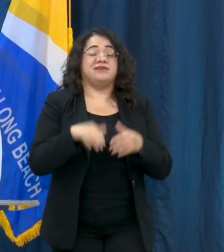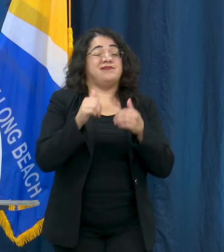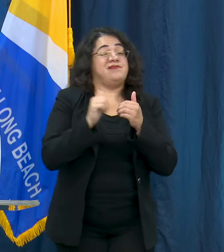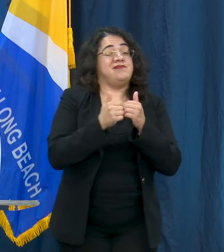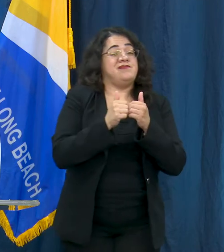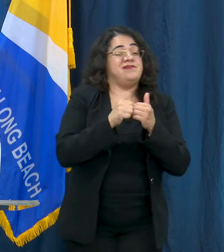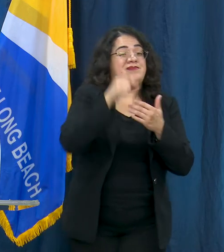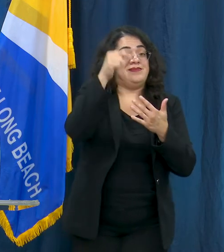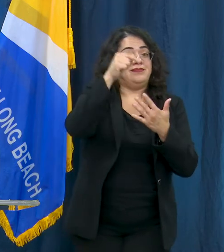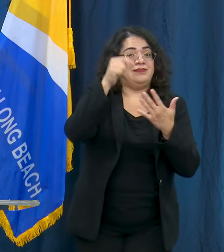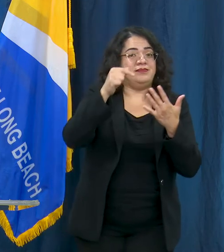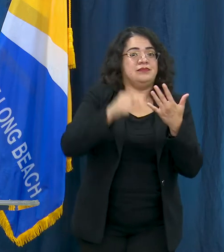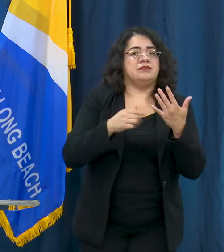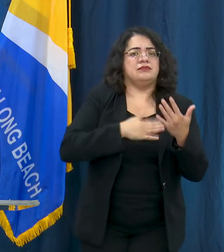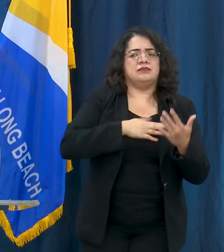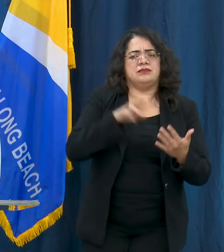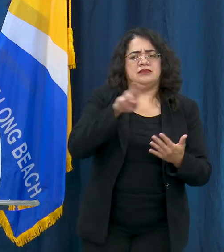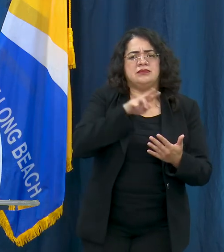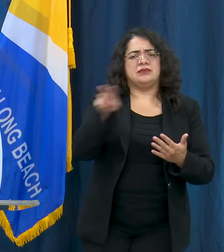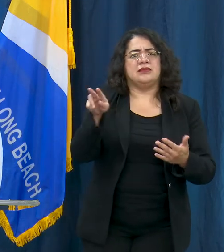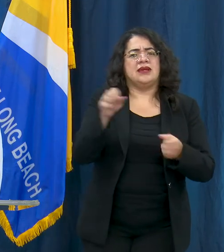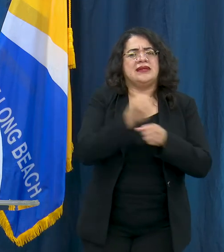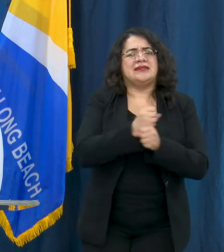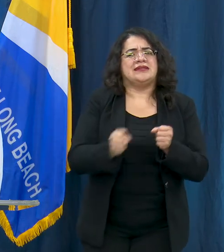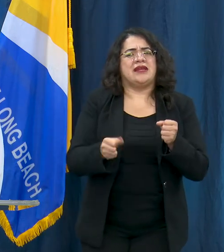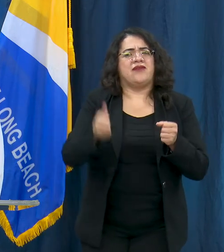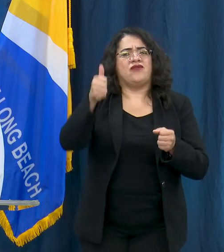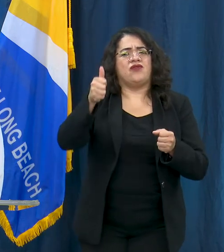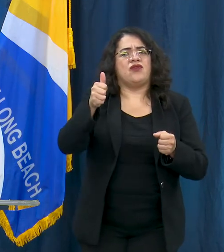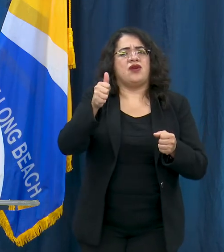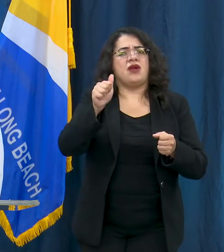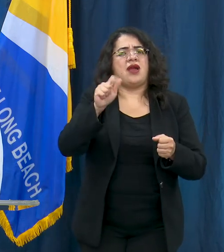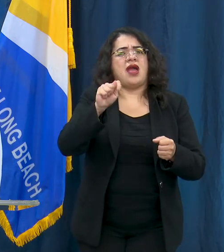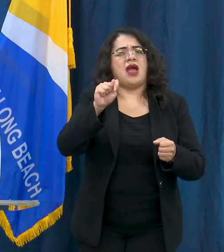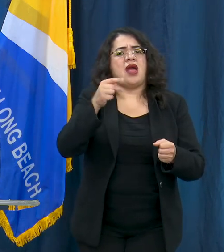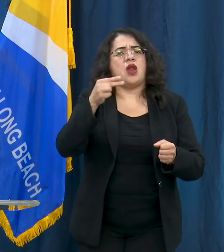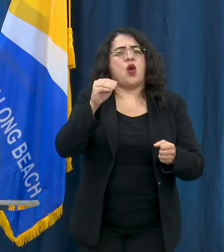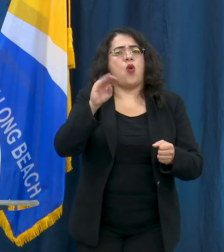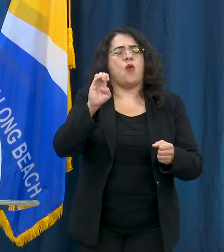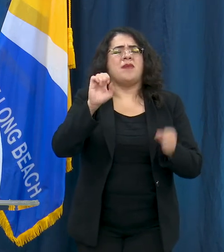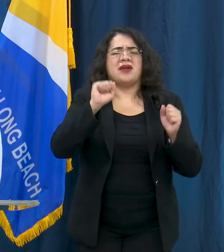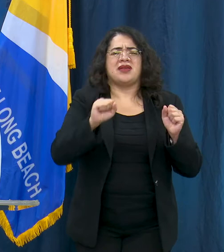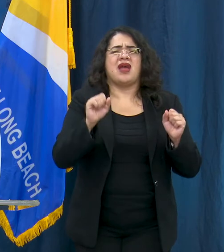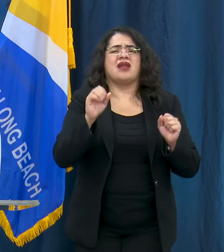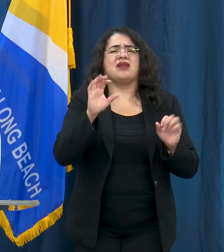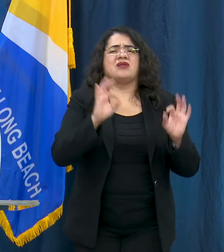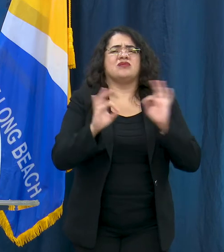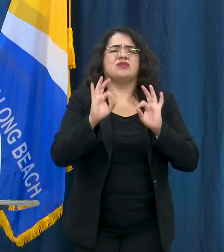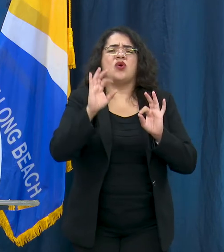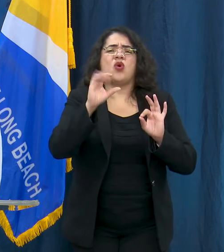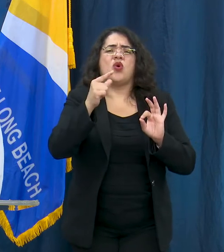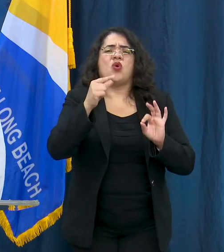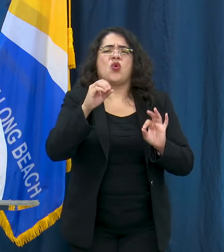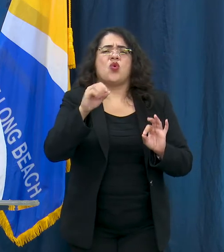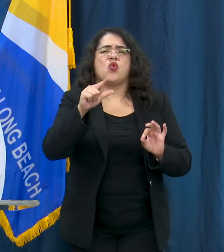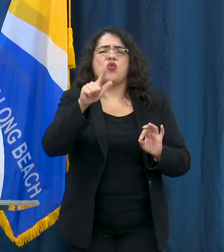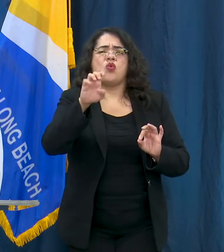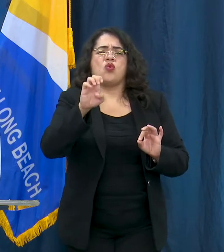recommend going to the safer at home order, if you just google Long Beach safer at home order. I'll say what i remember